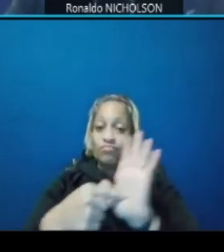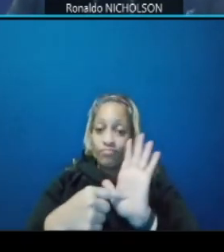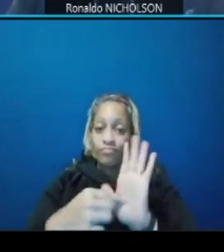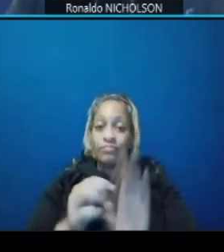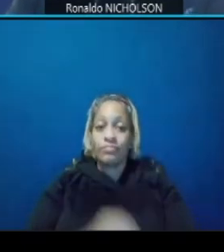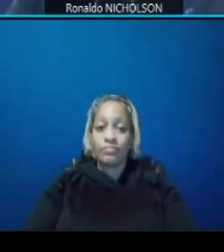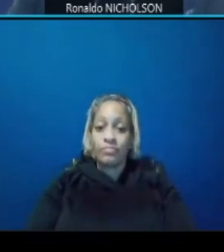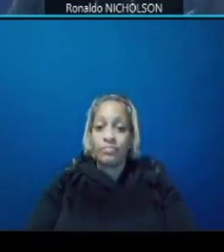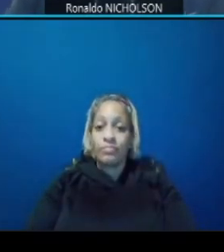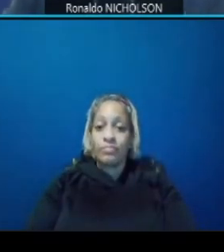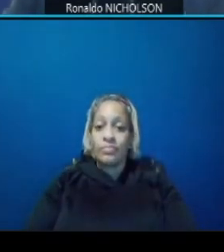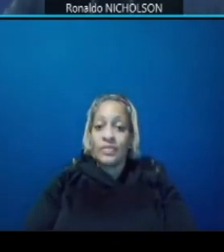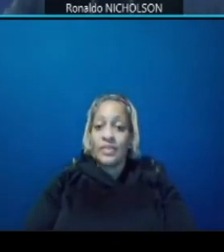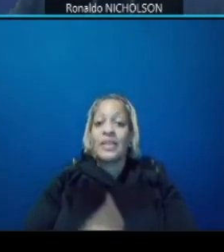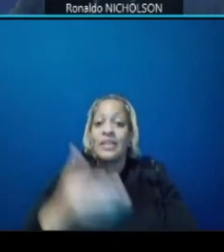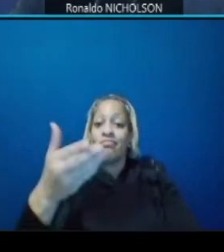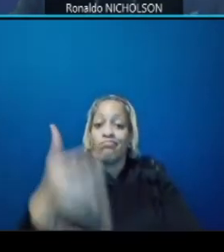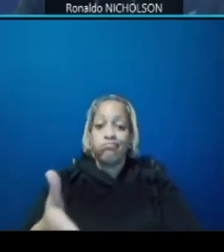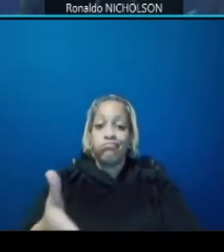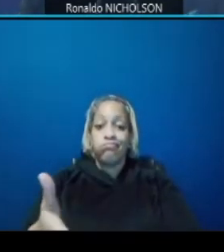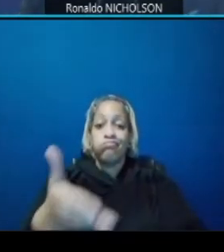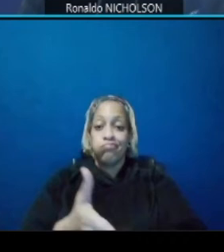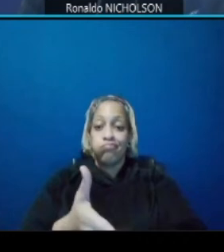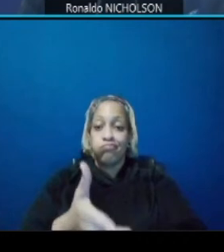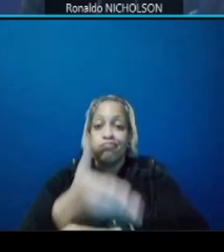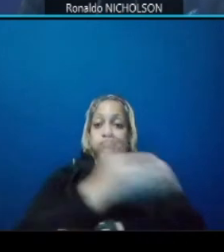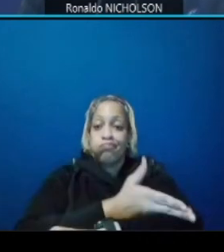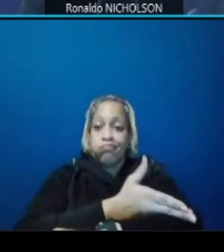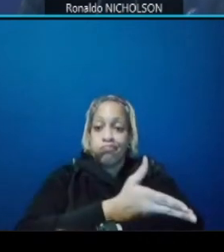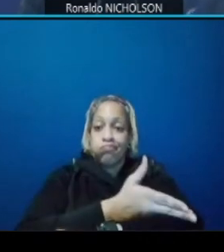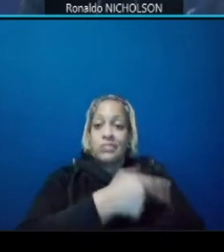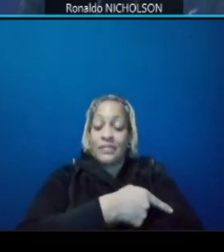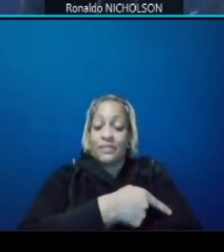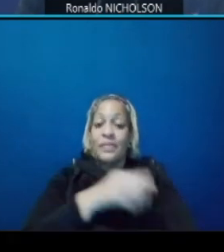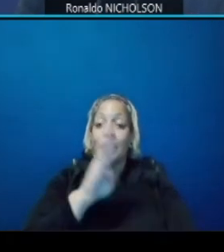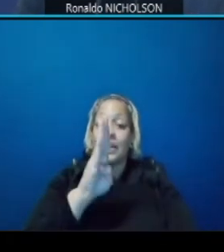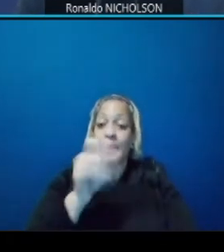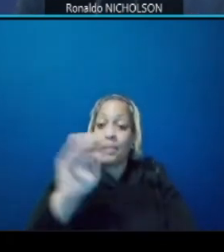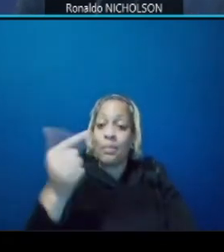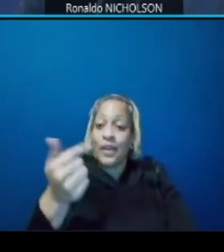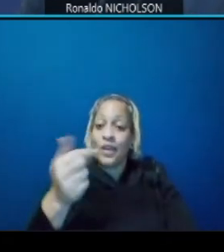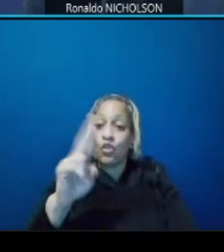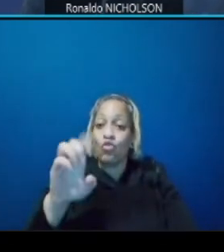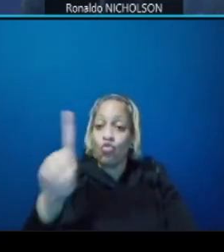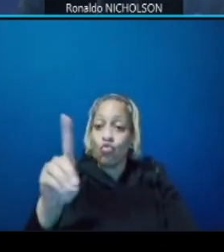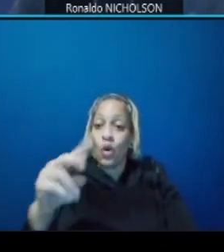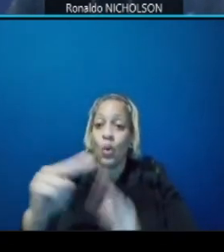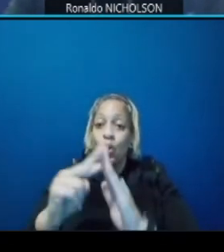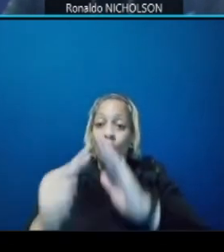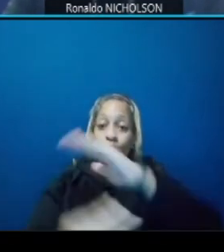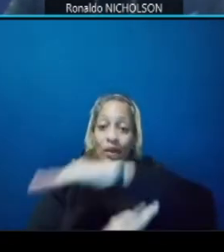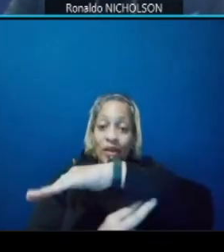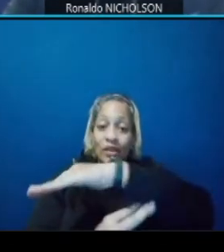ultimate improvements this on the bending road bridge the new bridge over dc 295